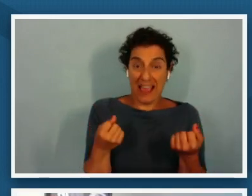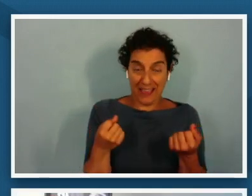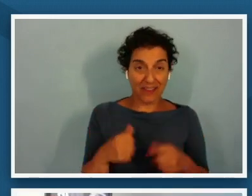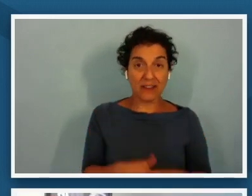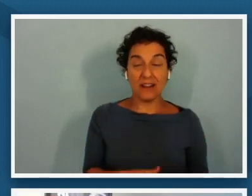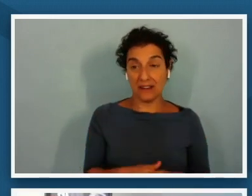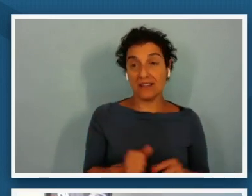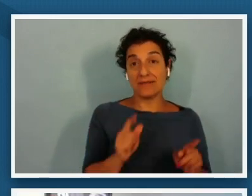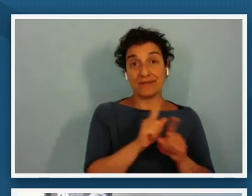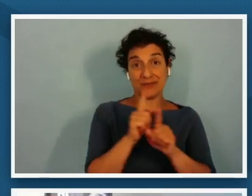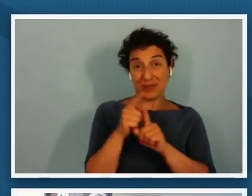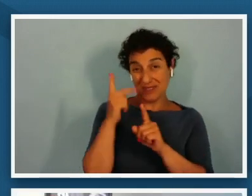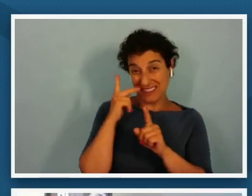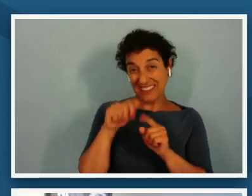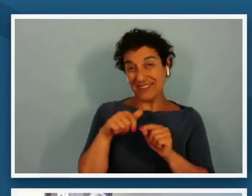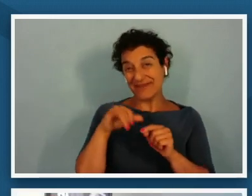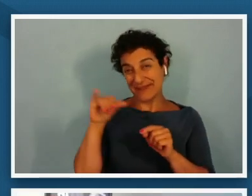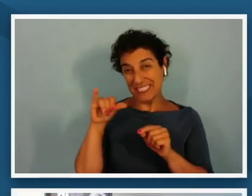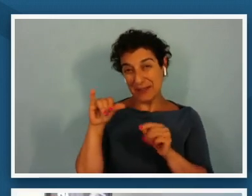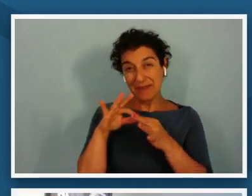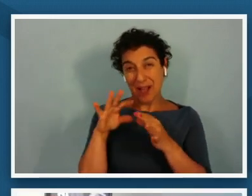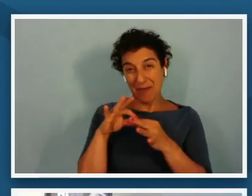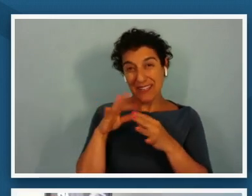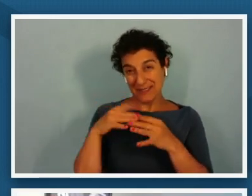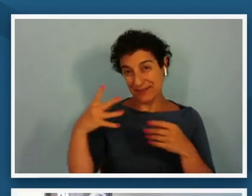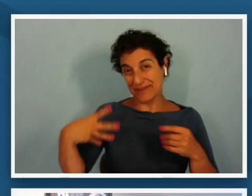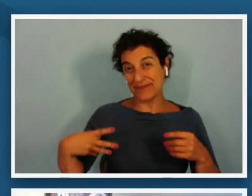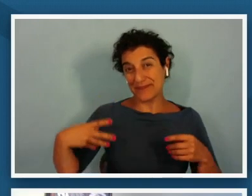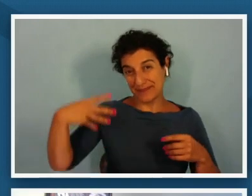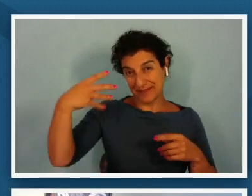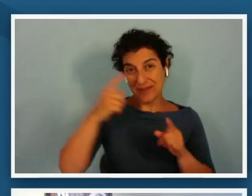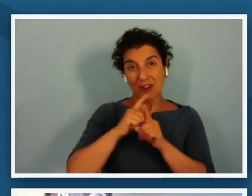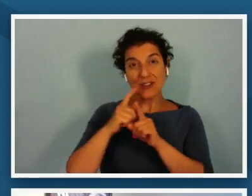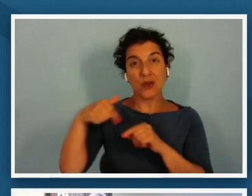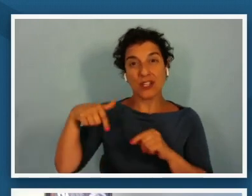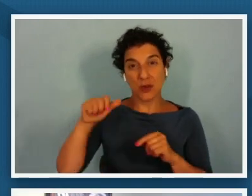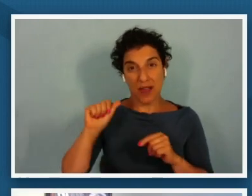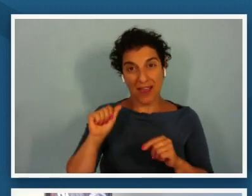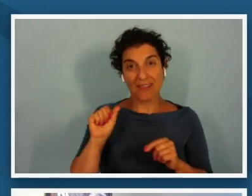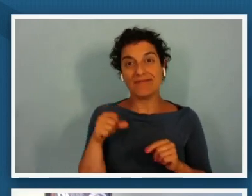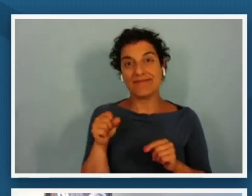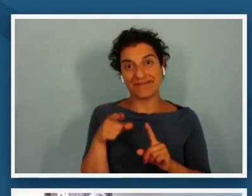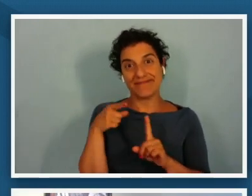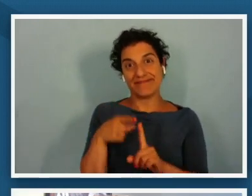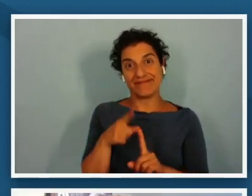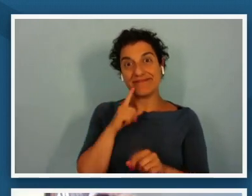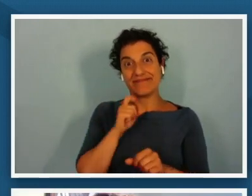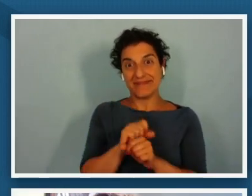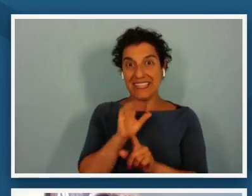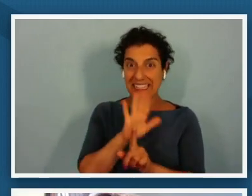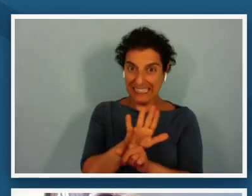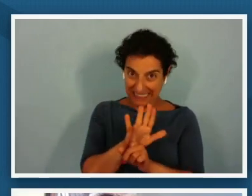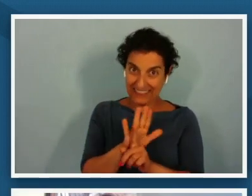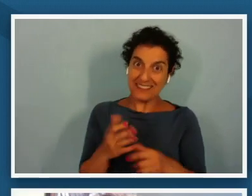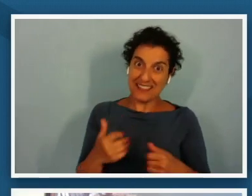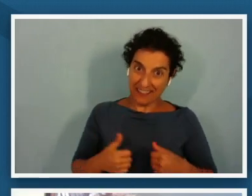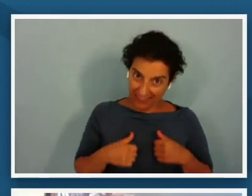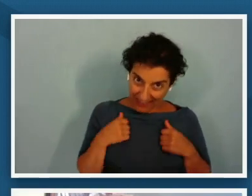comments coming in um in the q a as well that this was truly his life's work and